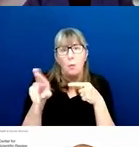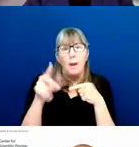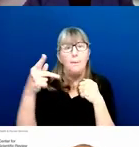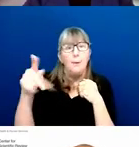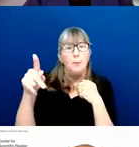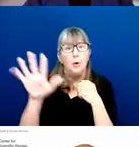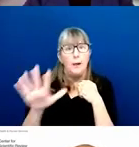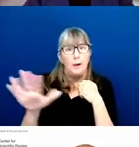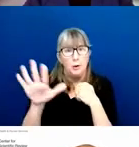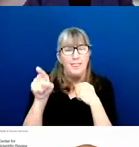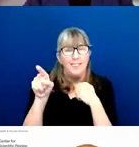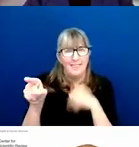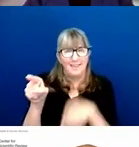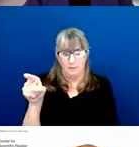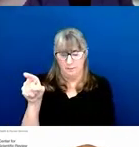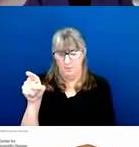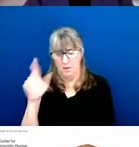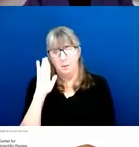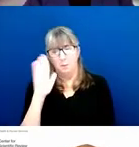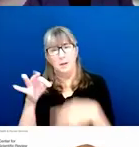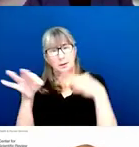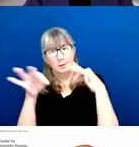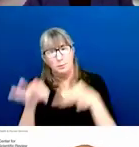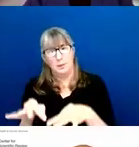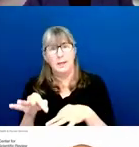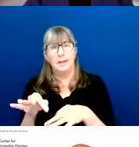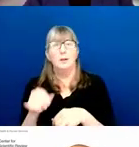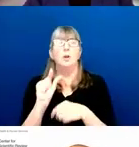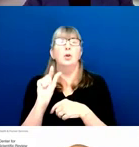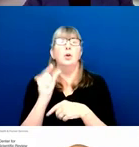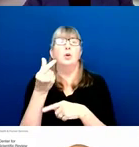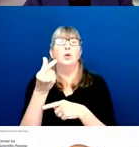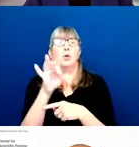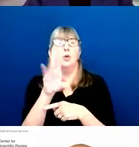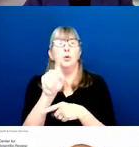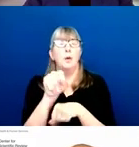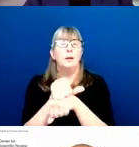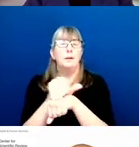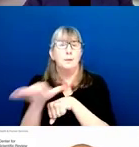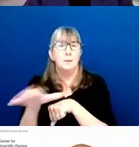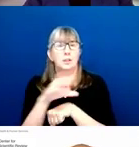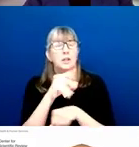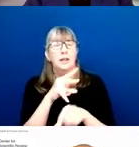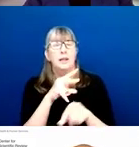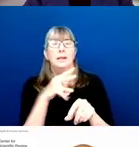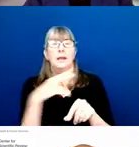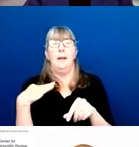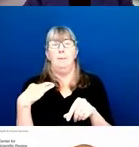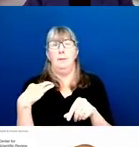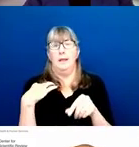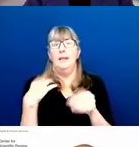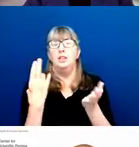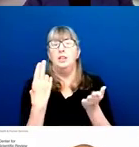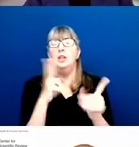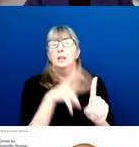I'll talk a little bit about grant submission, and I'll talk a lot about how we assign the applications. I'll stop just before the applications